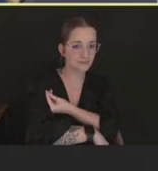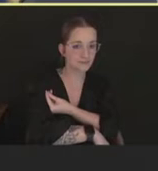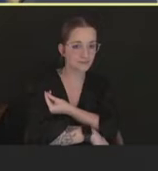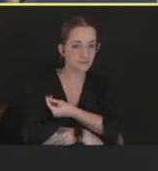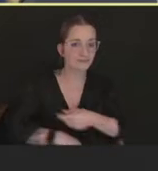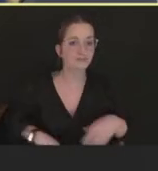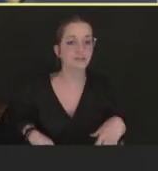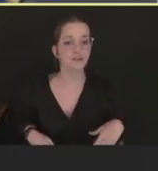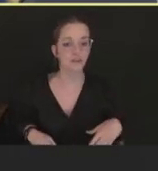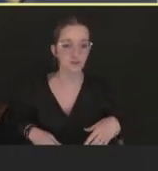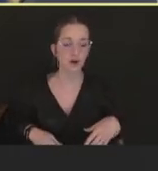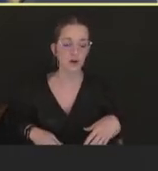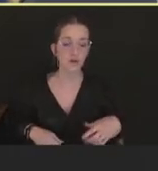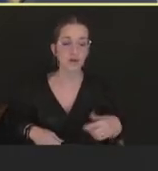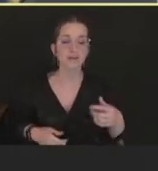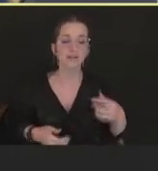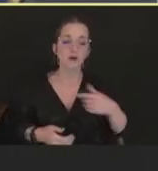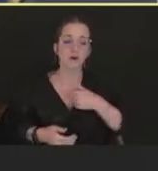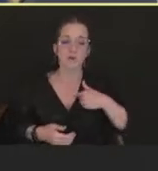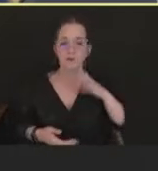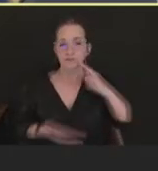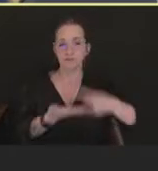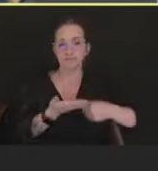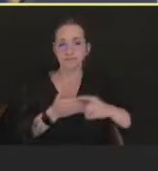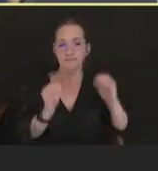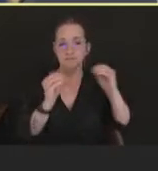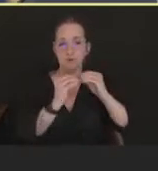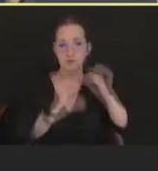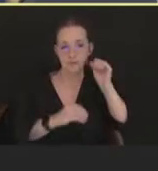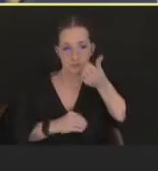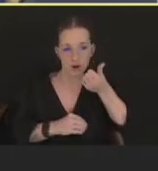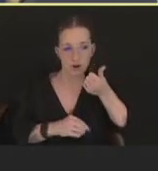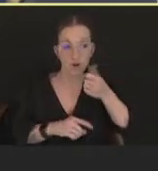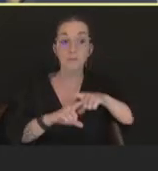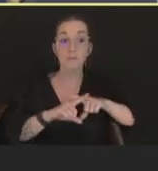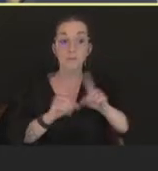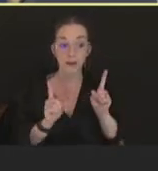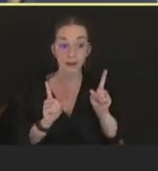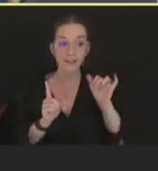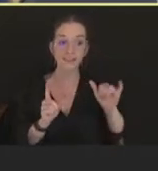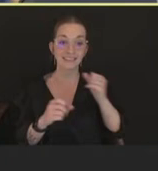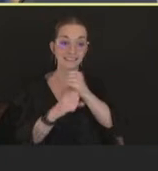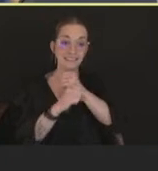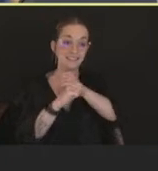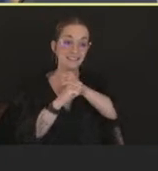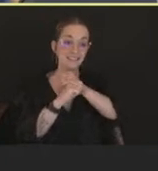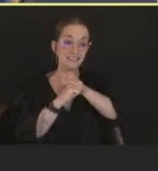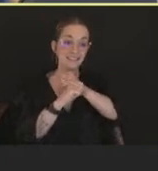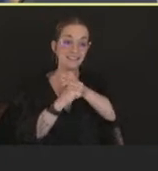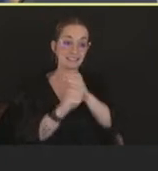but as we know now, the safety profile for JYNNEOS is encouraging. There were a number